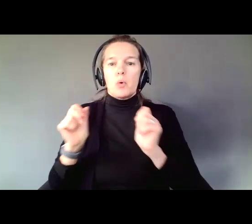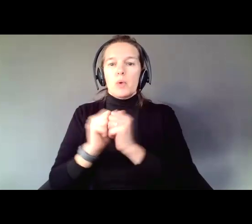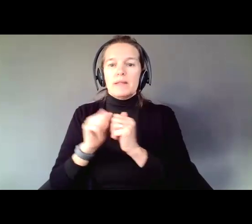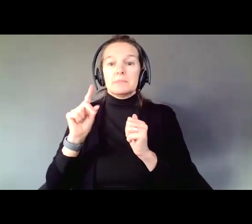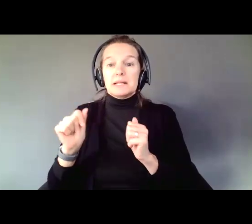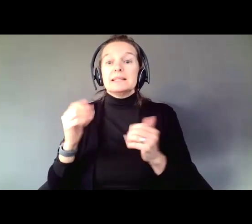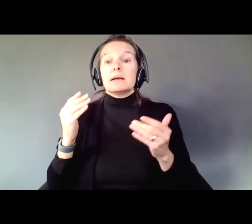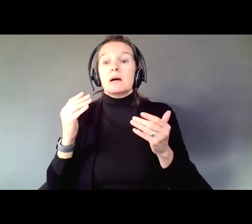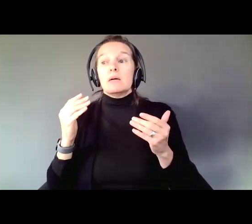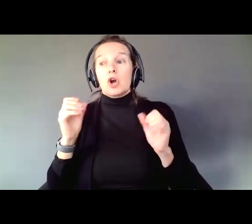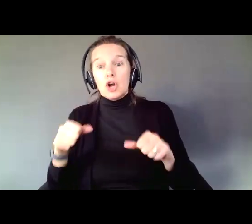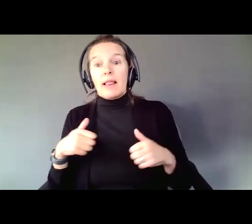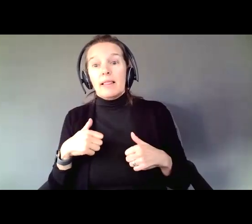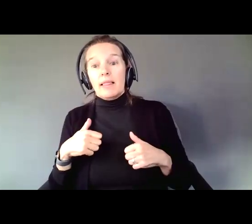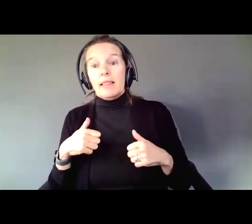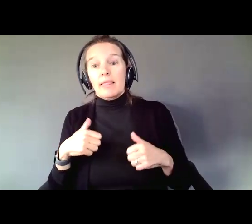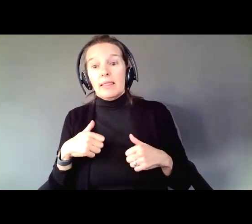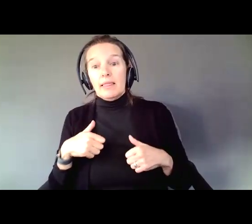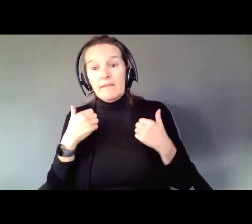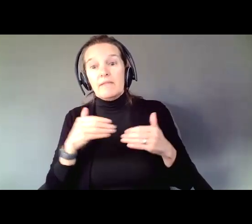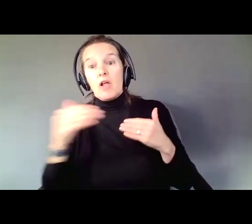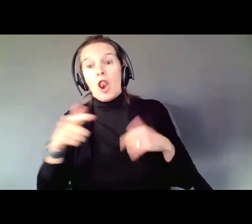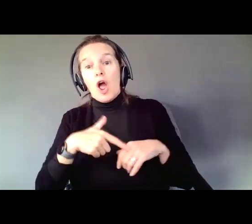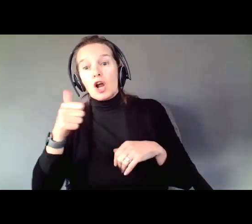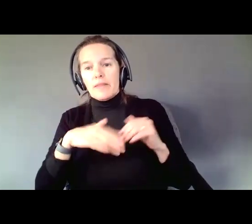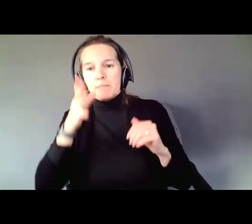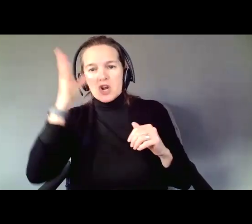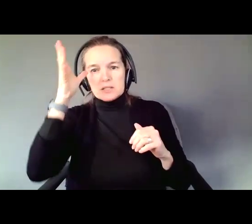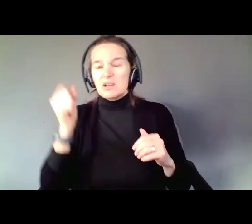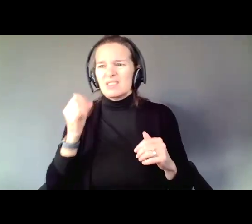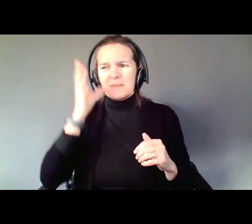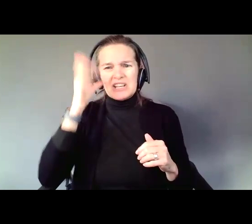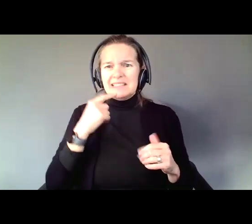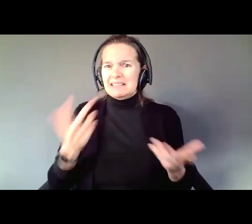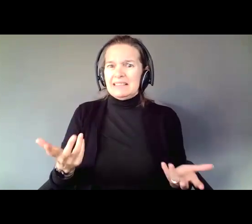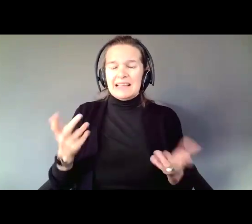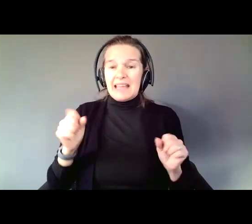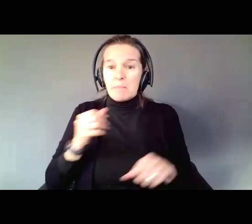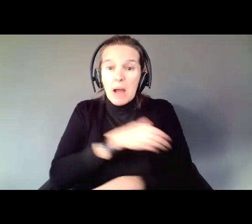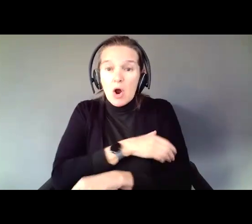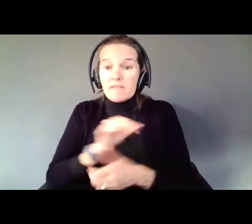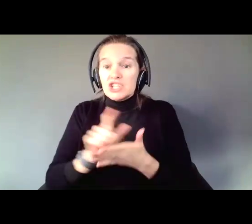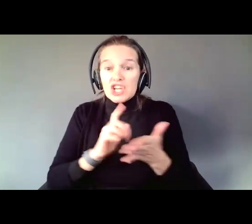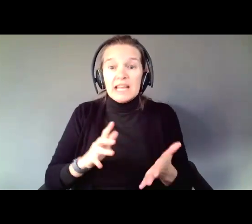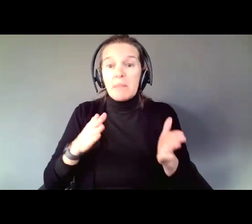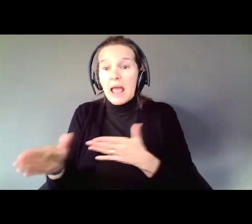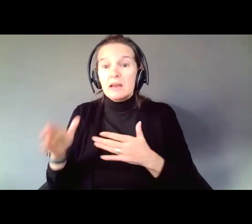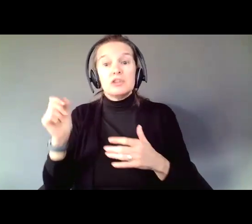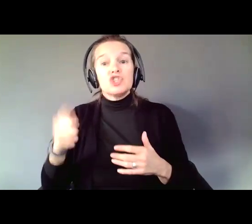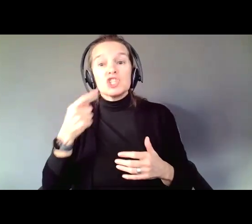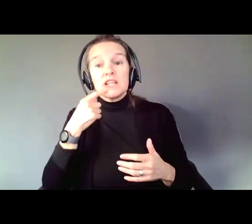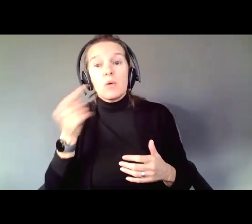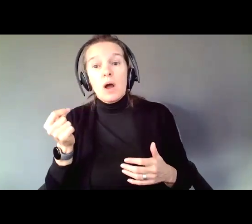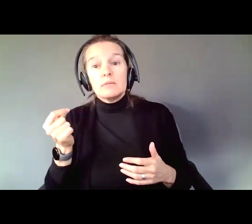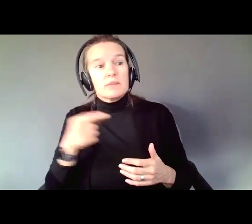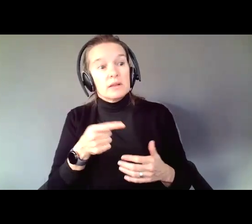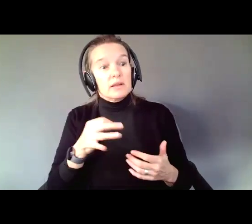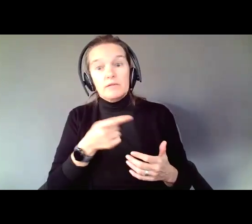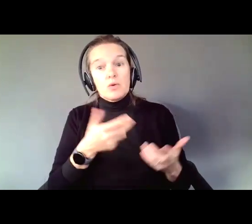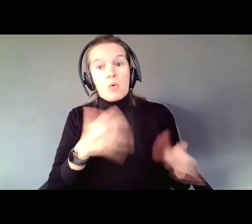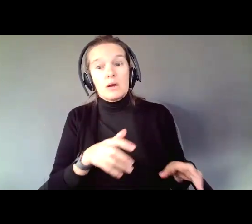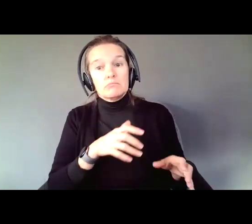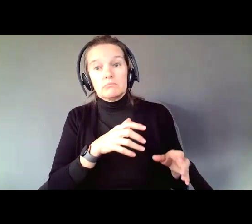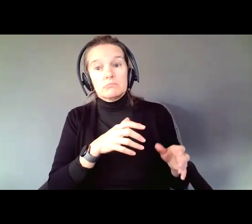their parents. And they didn't want a stranger over Ryan. So they said, couldn't we do a power of attorney? Couldn't we do a plan? and you know what the judge said? If you don't want to be his guardian, we will find someone else.